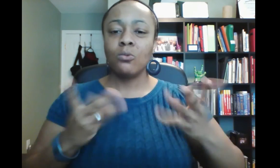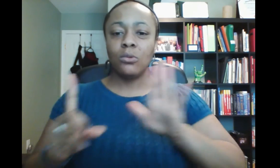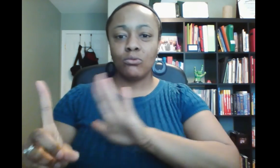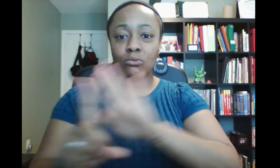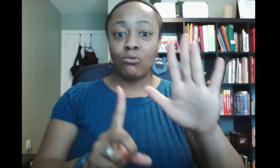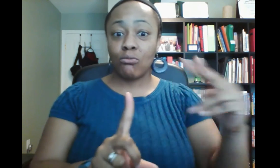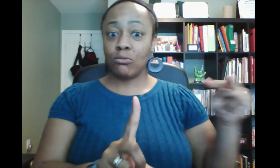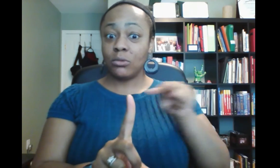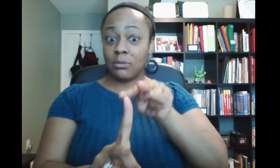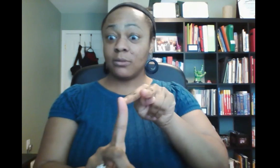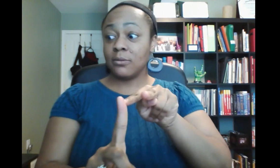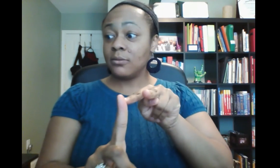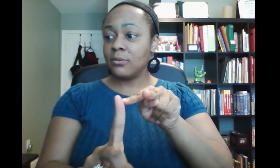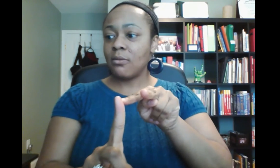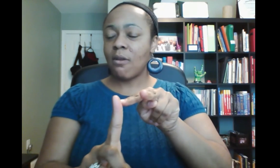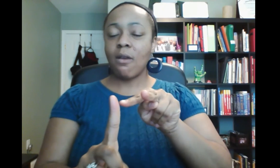understanding of your experiences and perspectives.